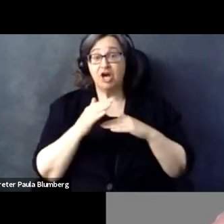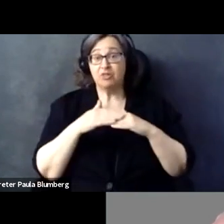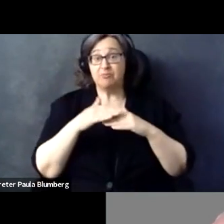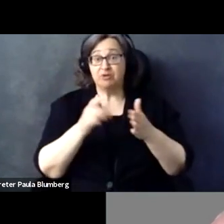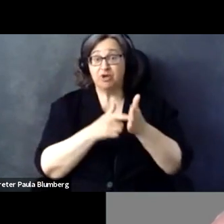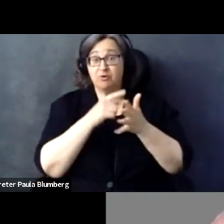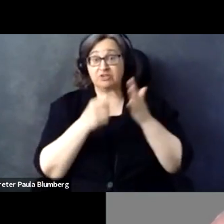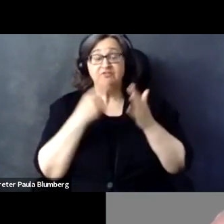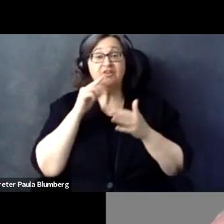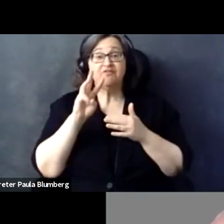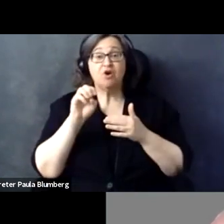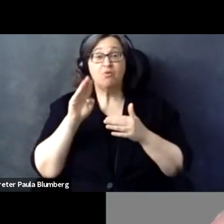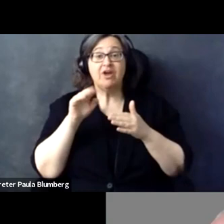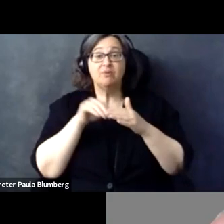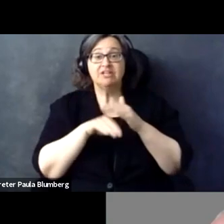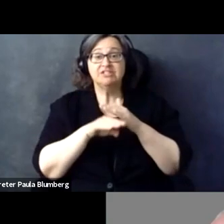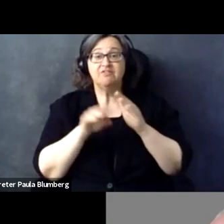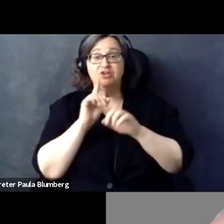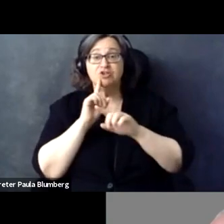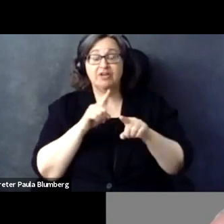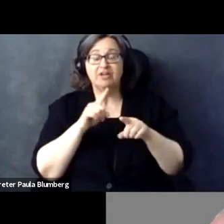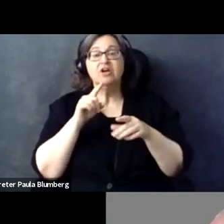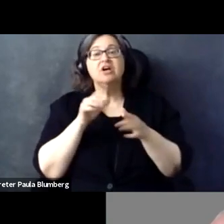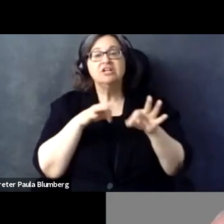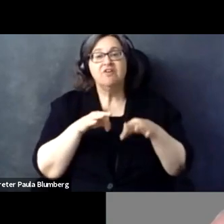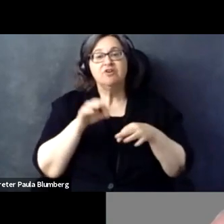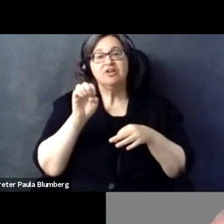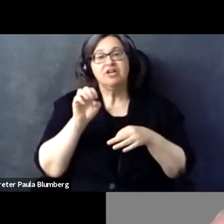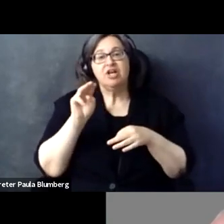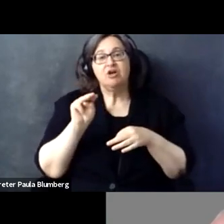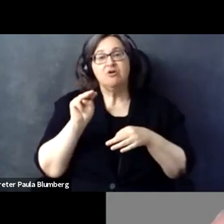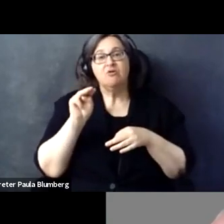to pushing accessibility forward. The minimum